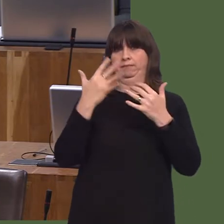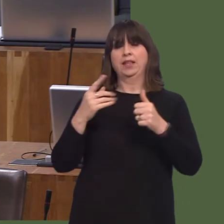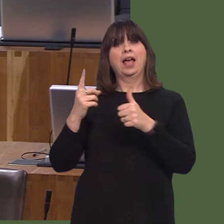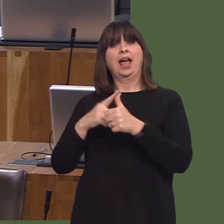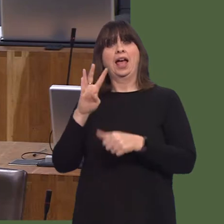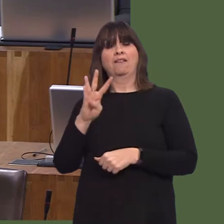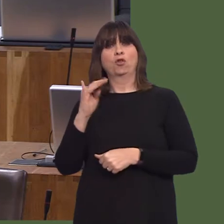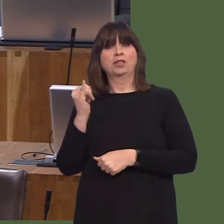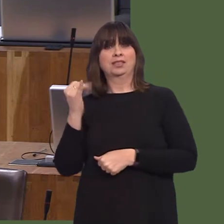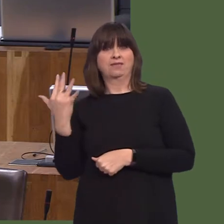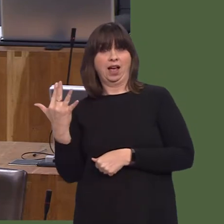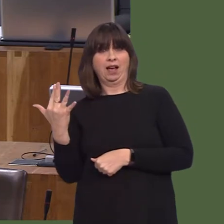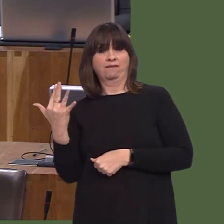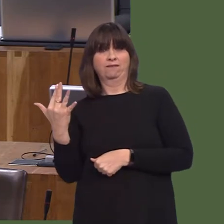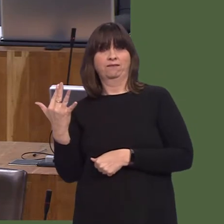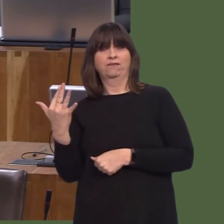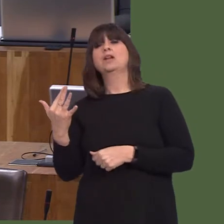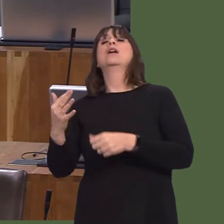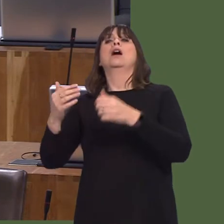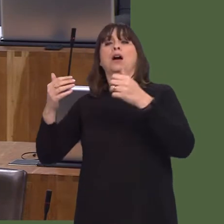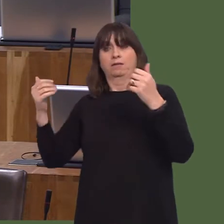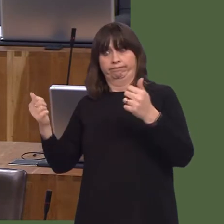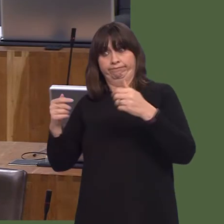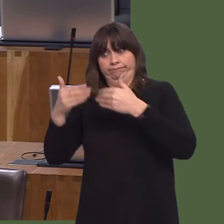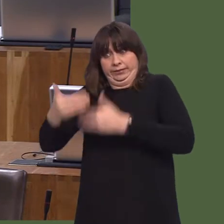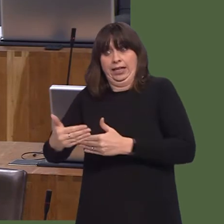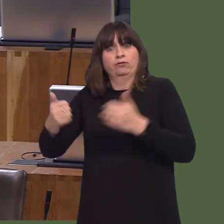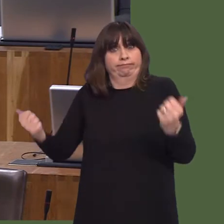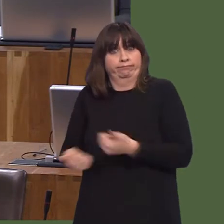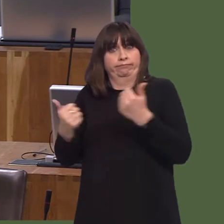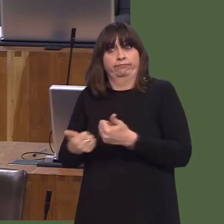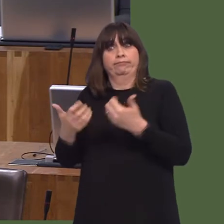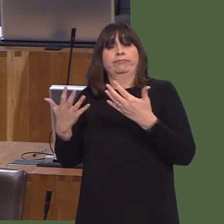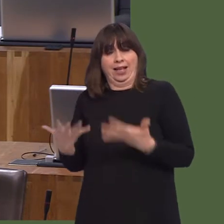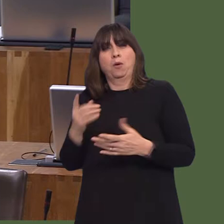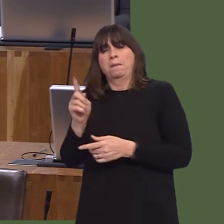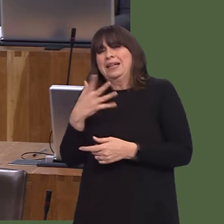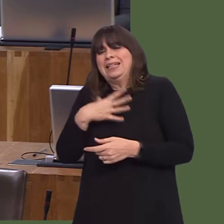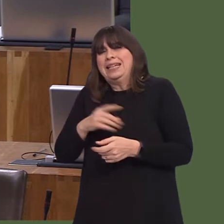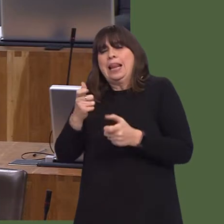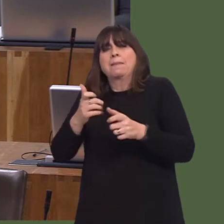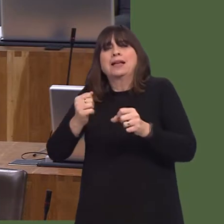Now, all political parties regularly praise NHS staff, and that's quite right. It's well deserved, because without them the NHS would be nothing.